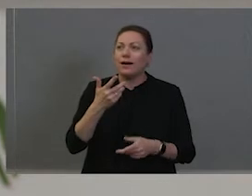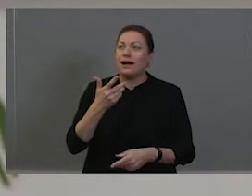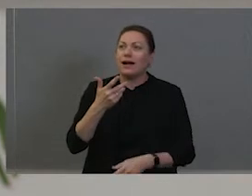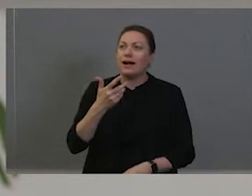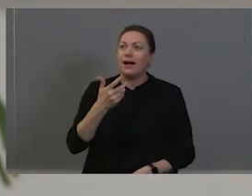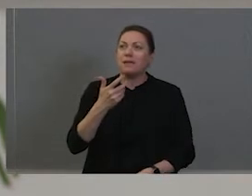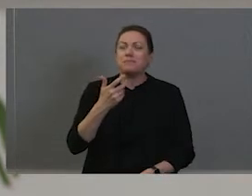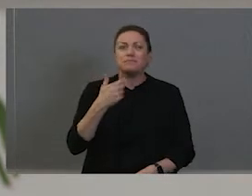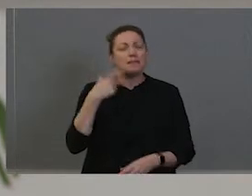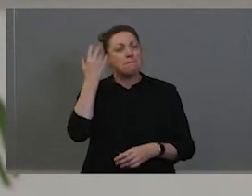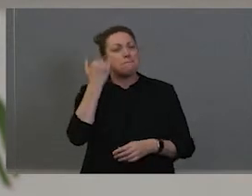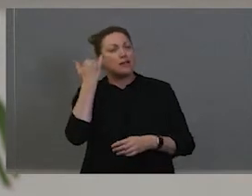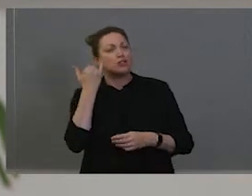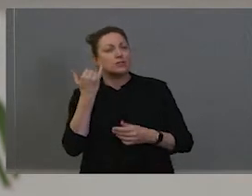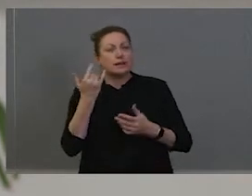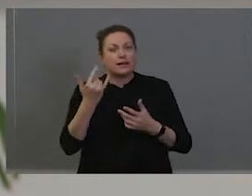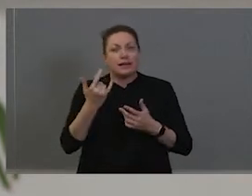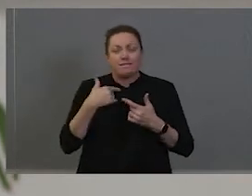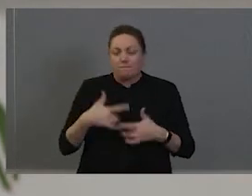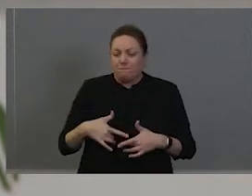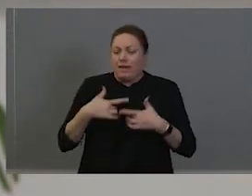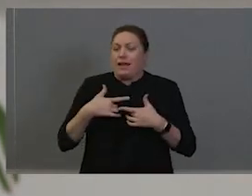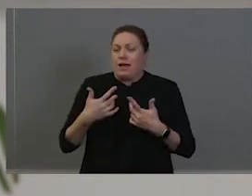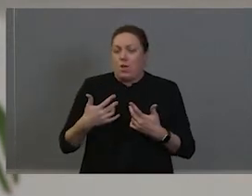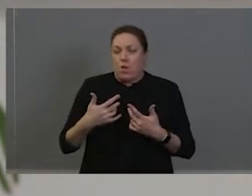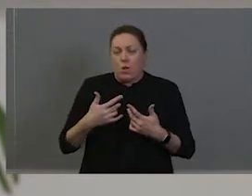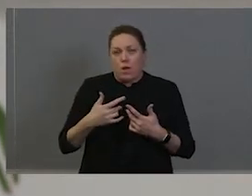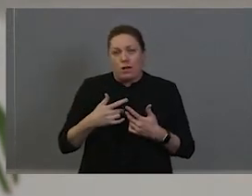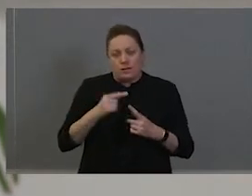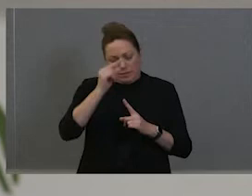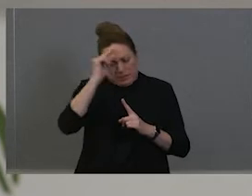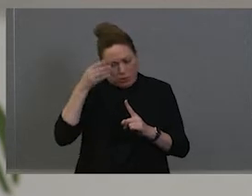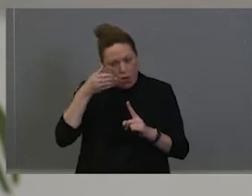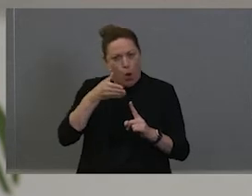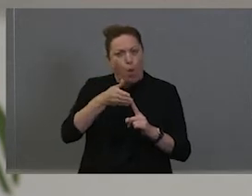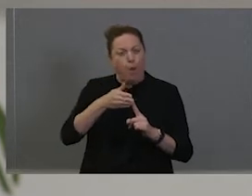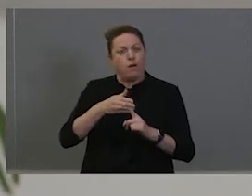kind of aspiration that in a decade or two decades, Australia